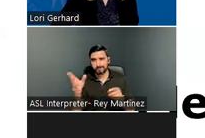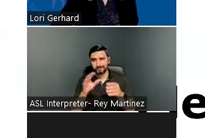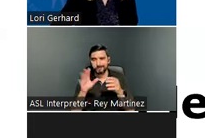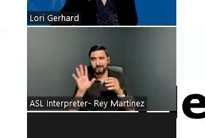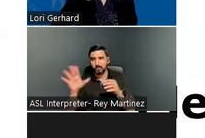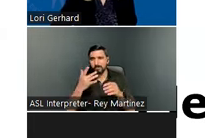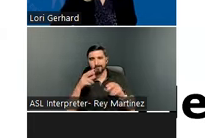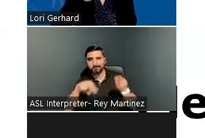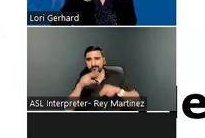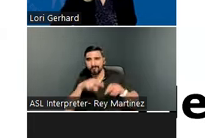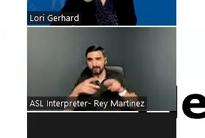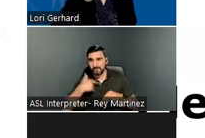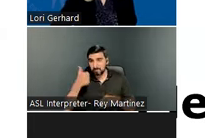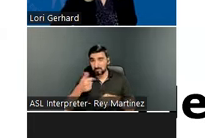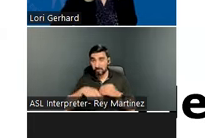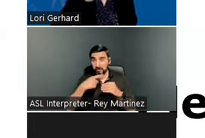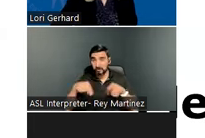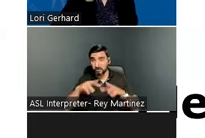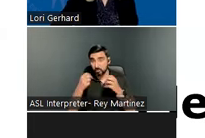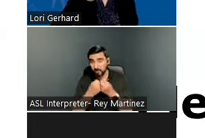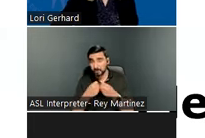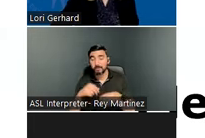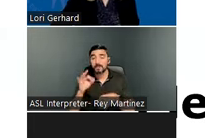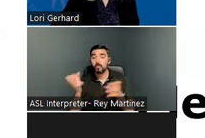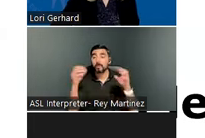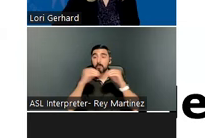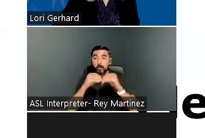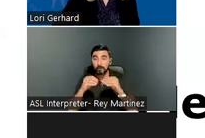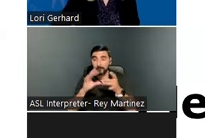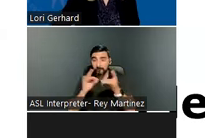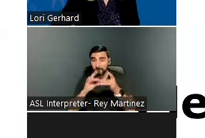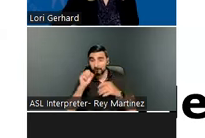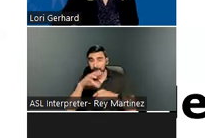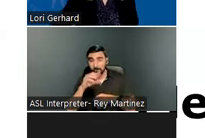also an opportunity to provide comments if there is more you’d like to share. Please know we read